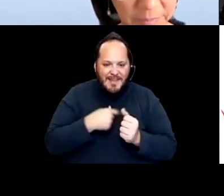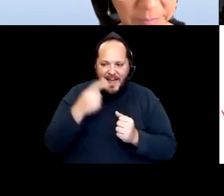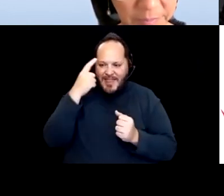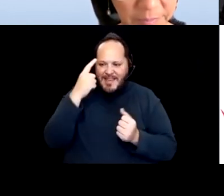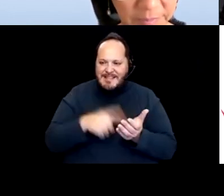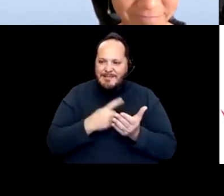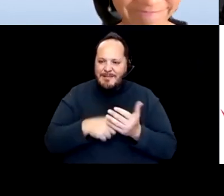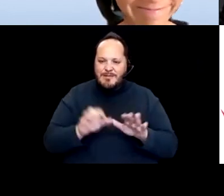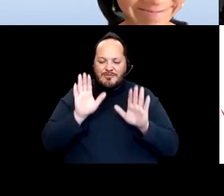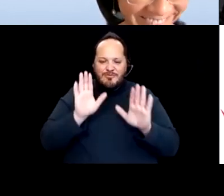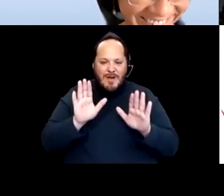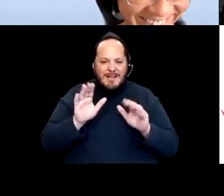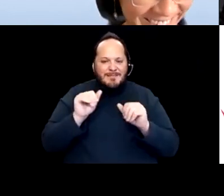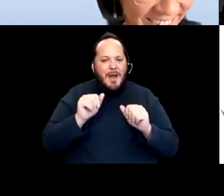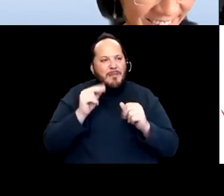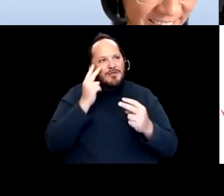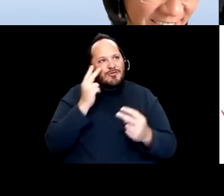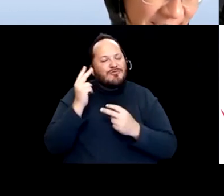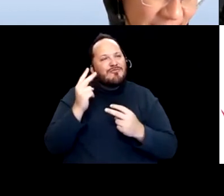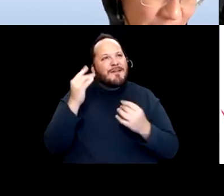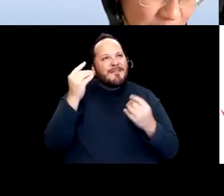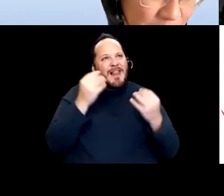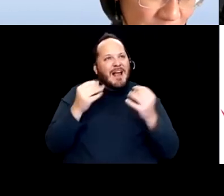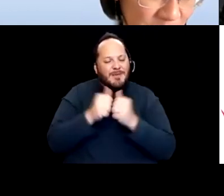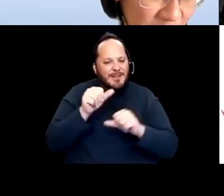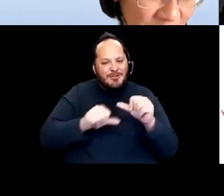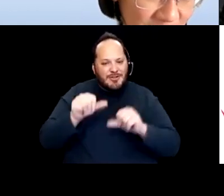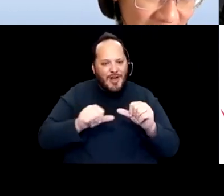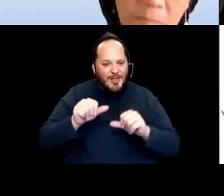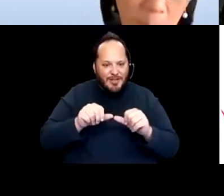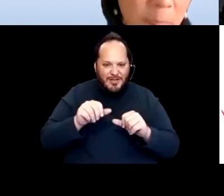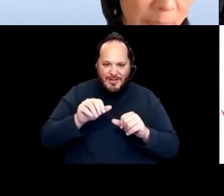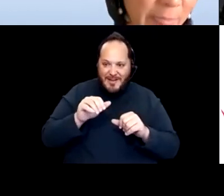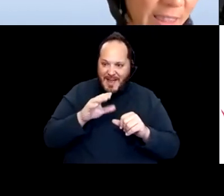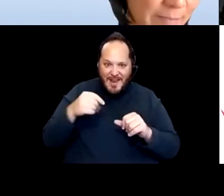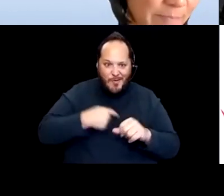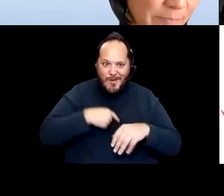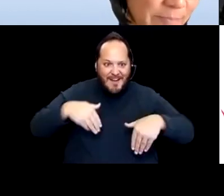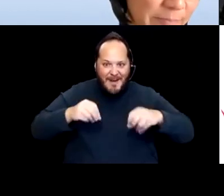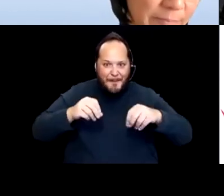with each other, because that's a lot of what this is and we haven't had a chance to do that. So it feels really comfortable.